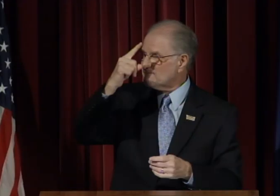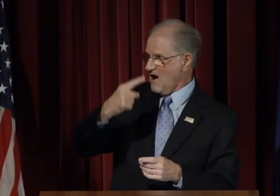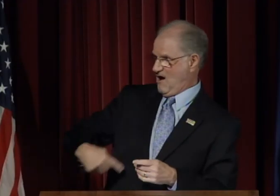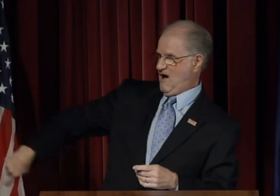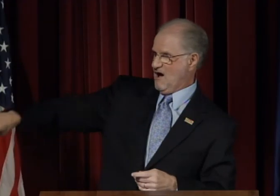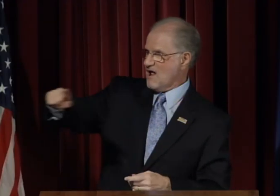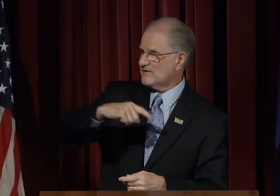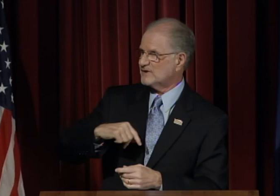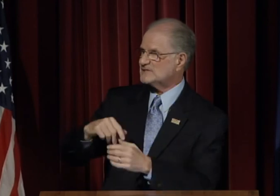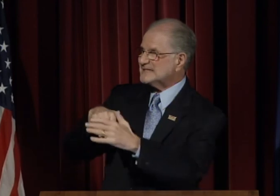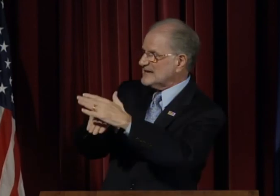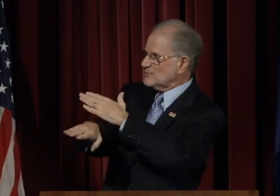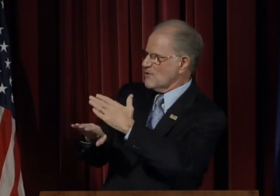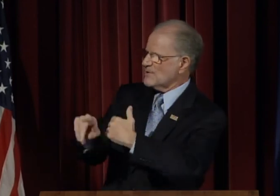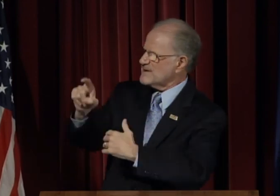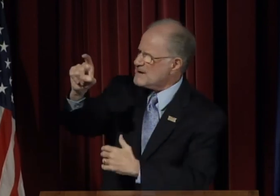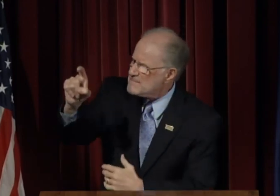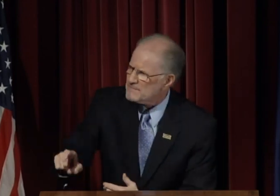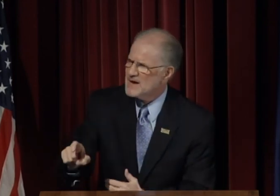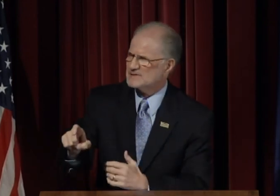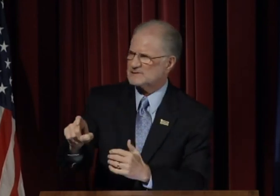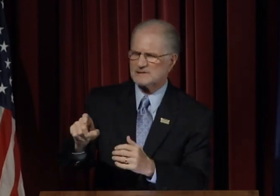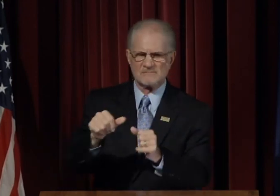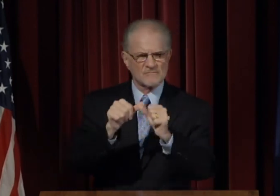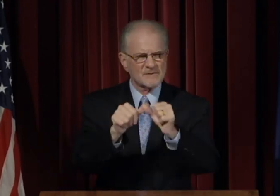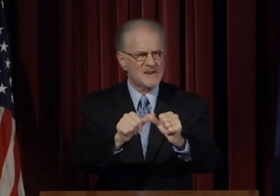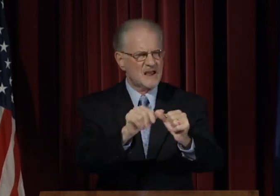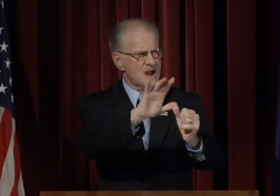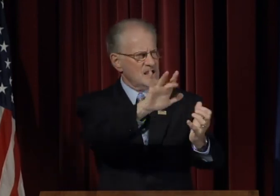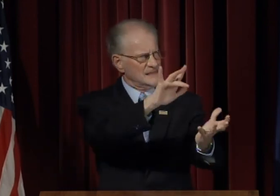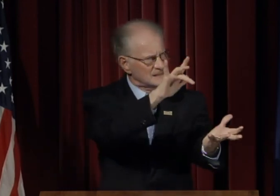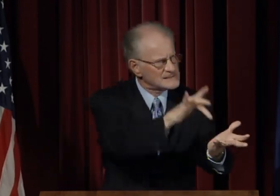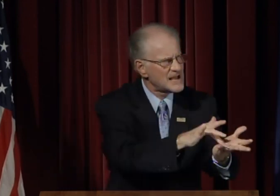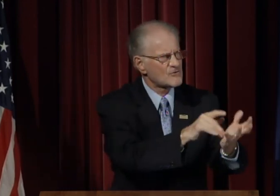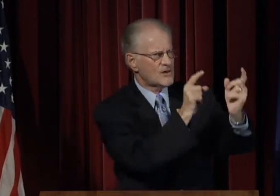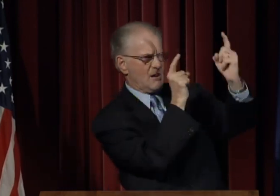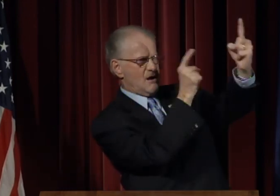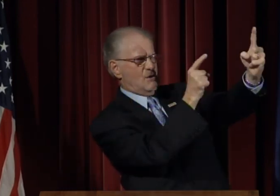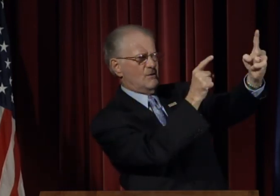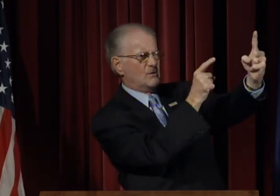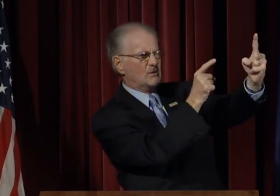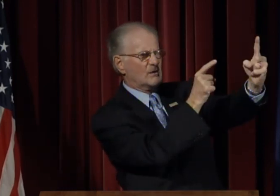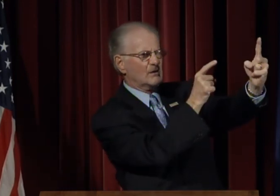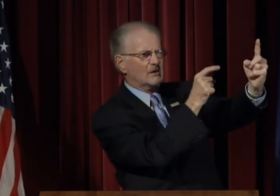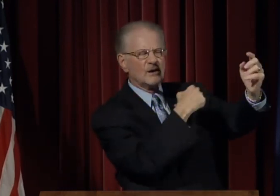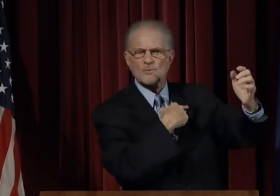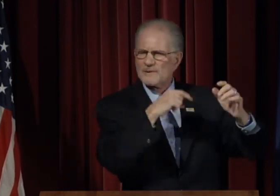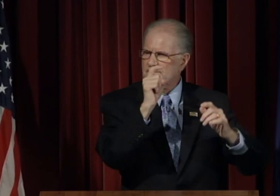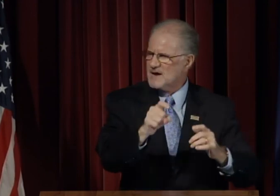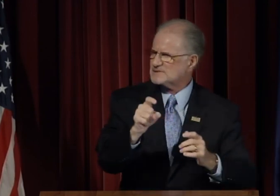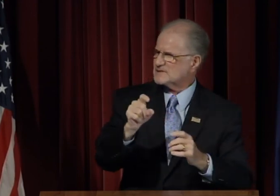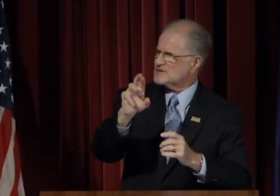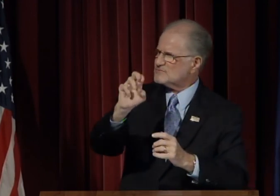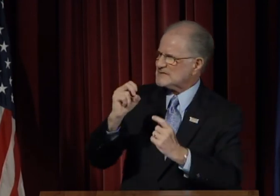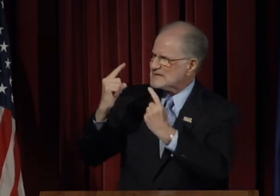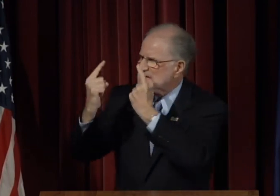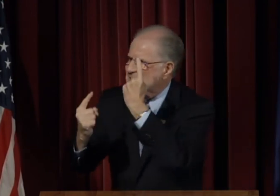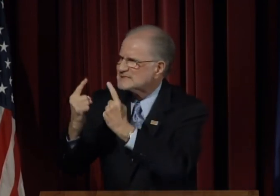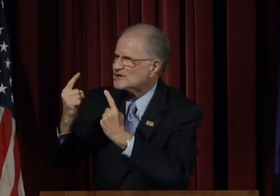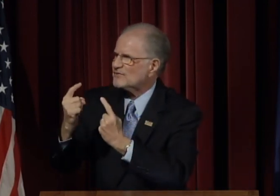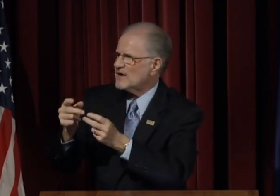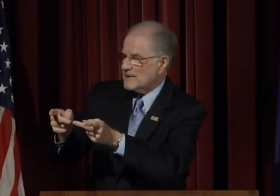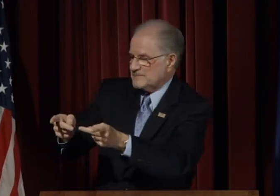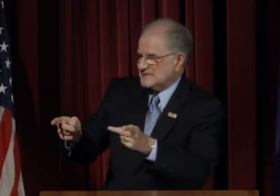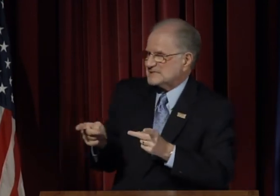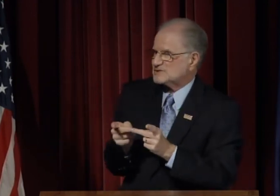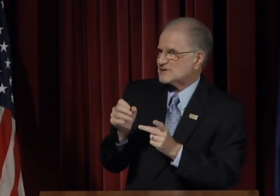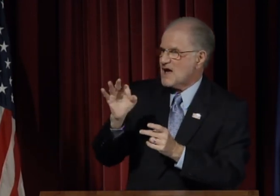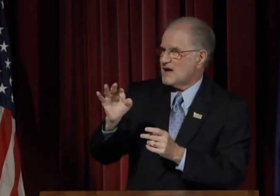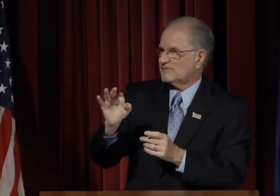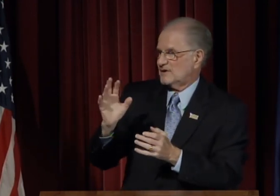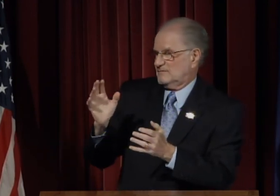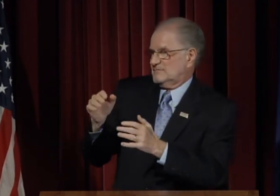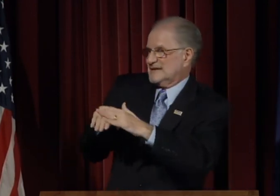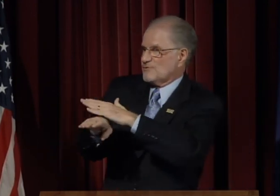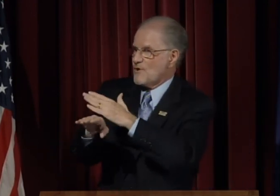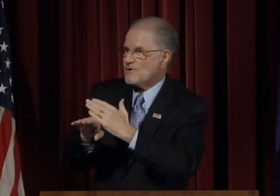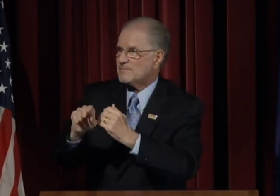For all of us, enrollment must remain a central goal.